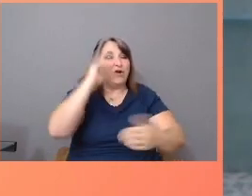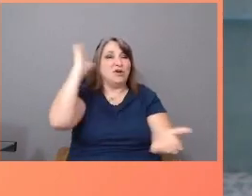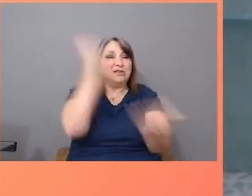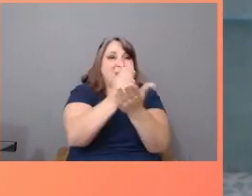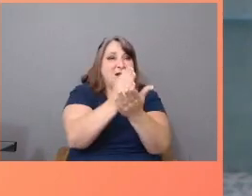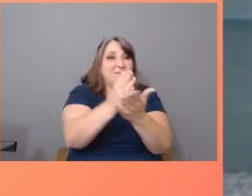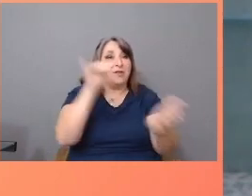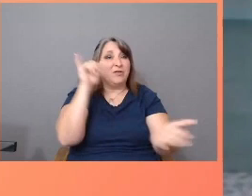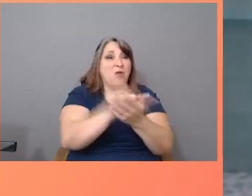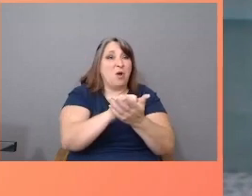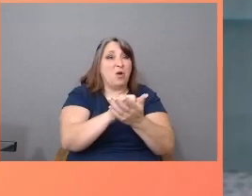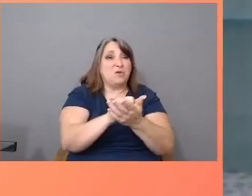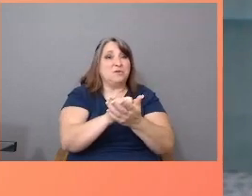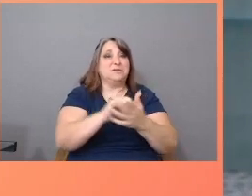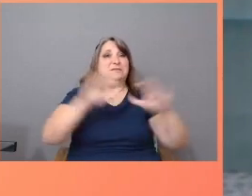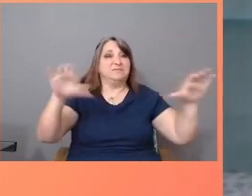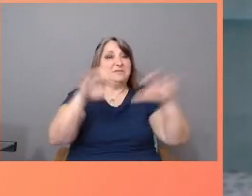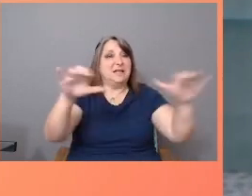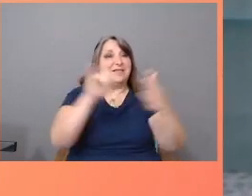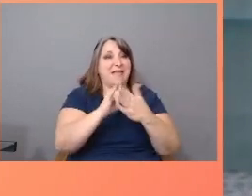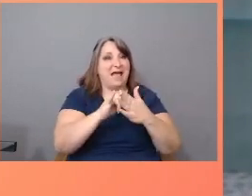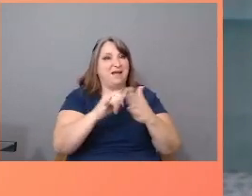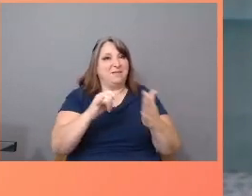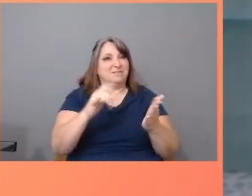profit off our pain and our rich cultures